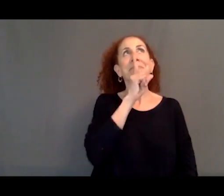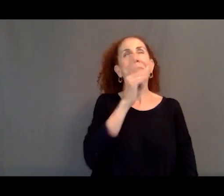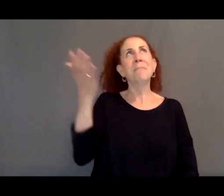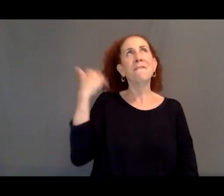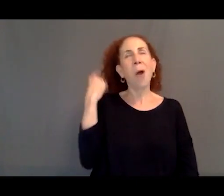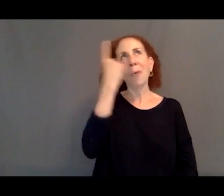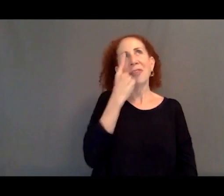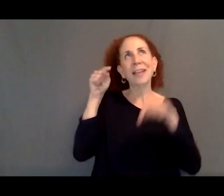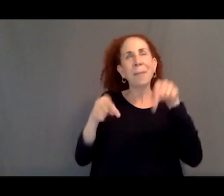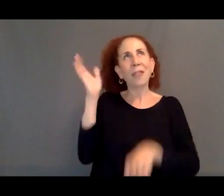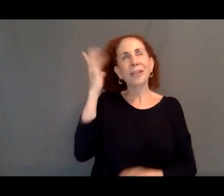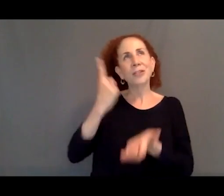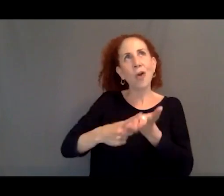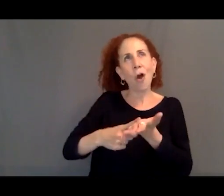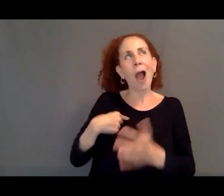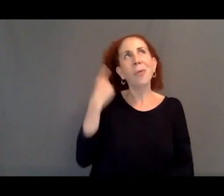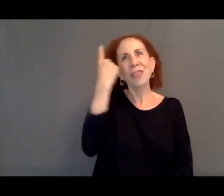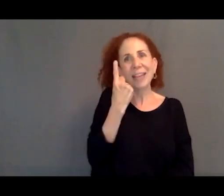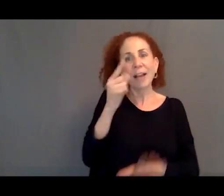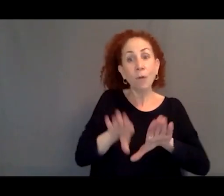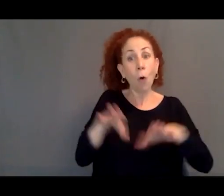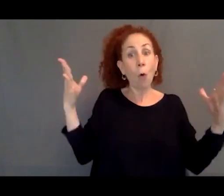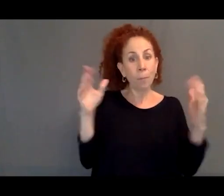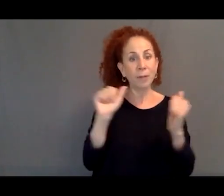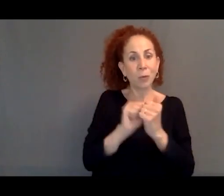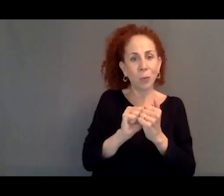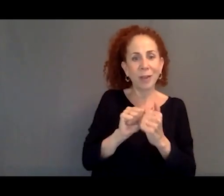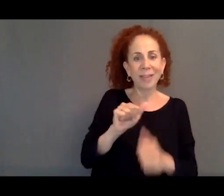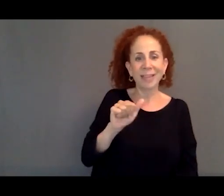I was thinking about this talk, start with a recent incident